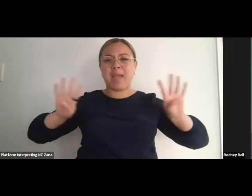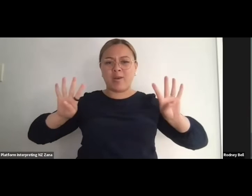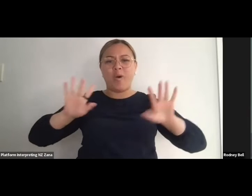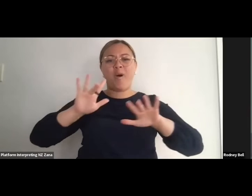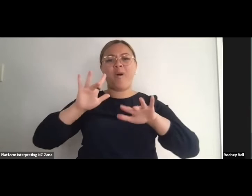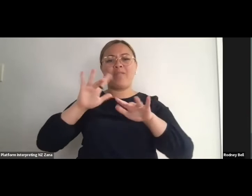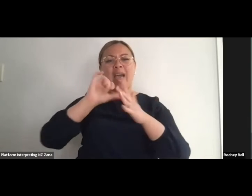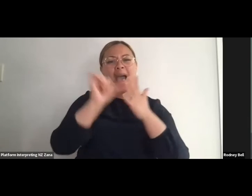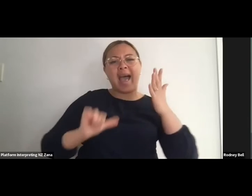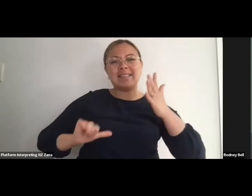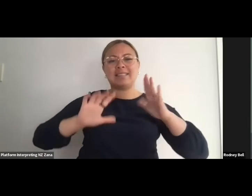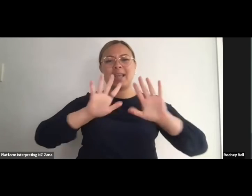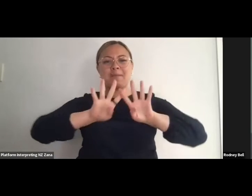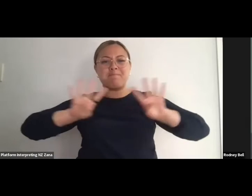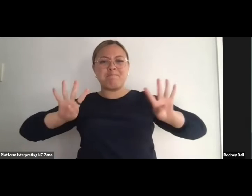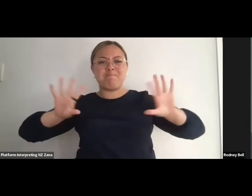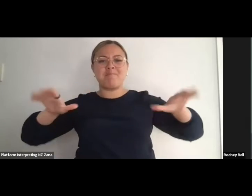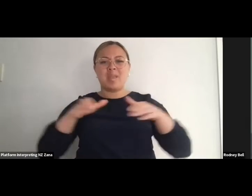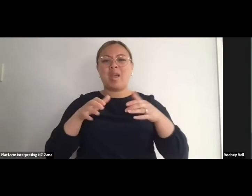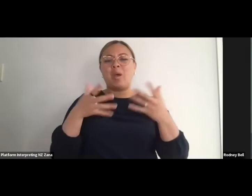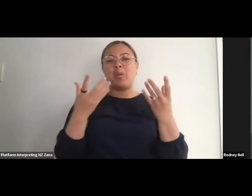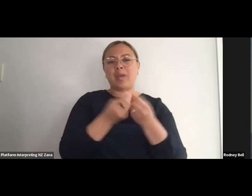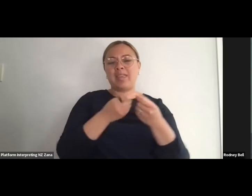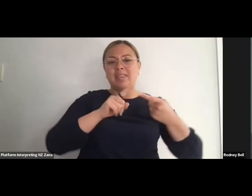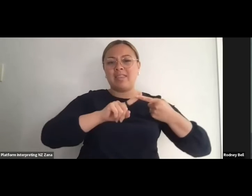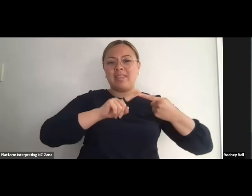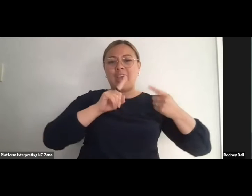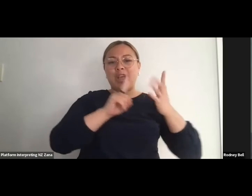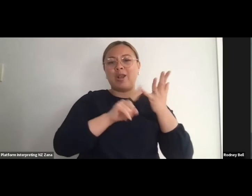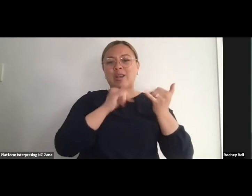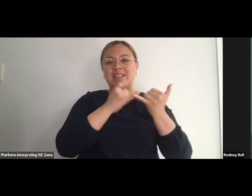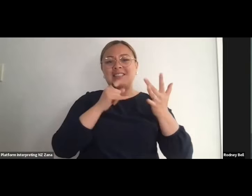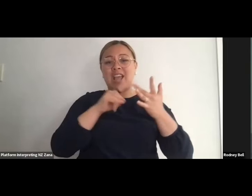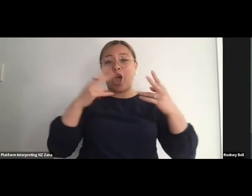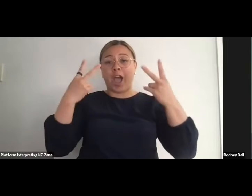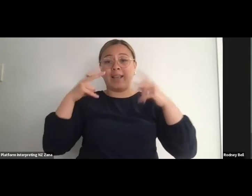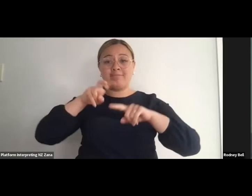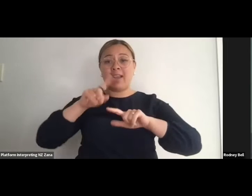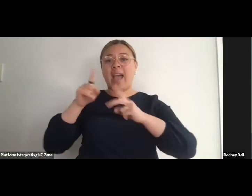I sit here with a white shirt on, that's got fine stripes on it and I have a tiki